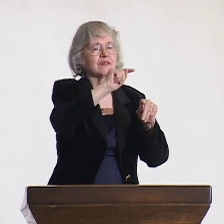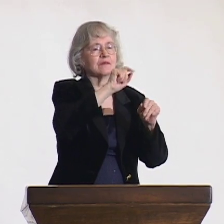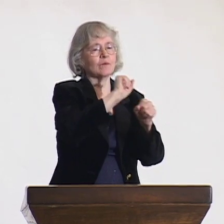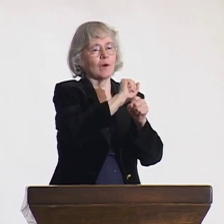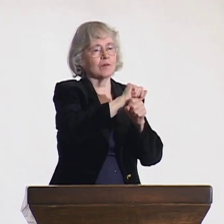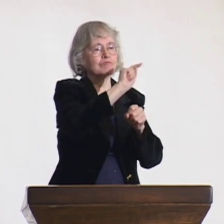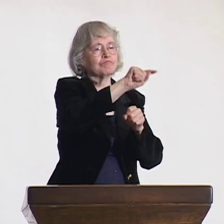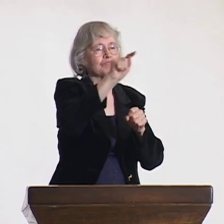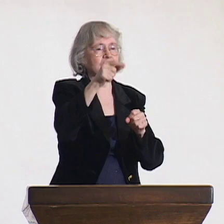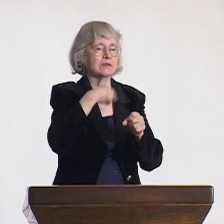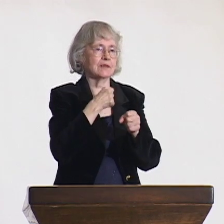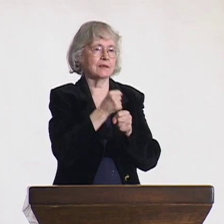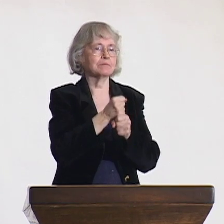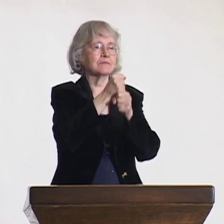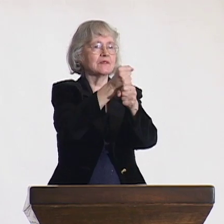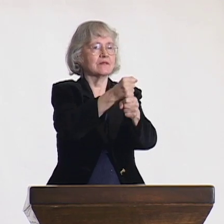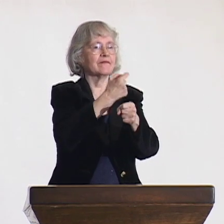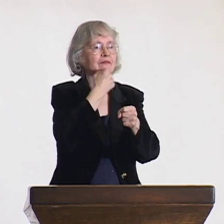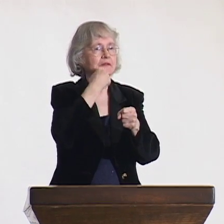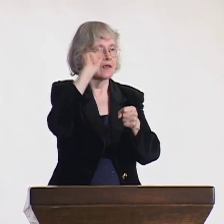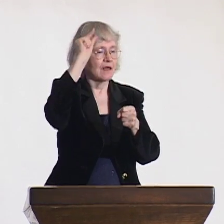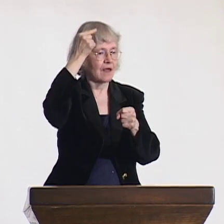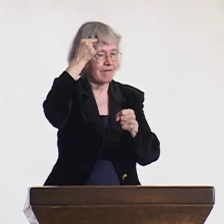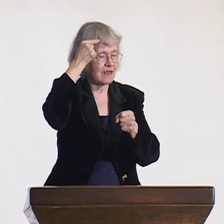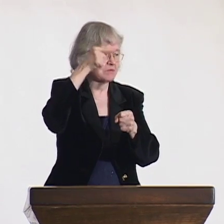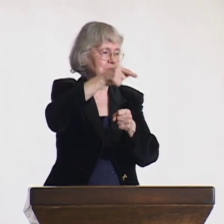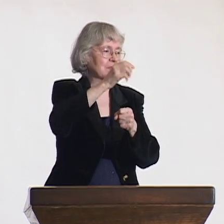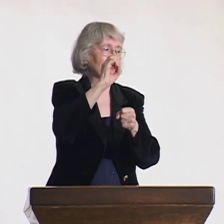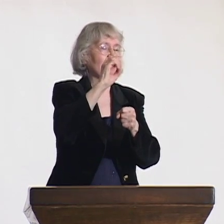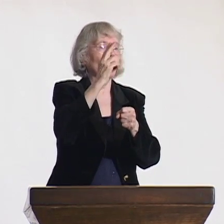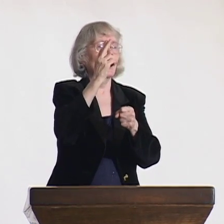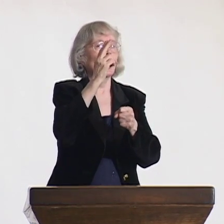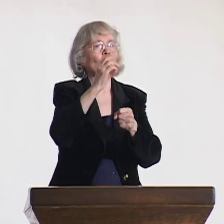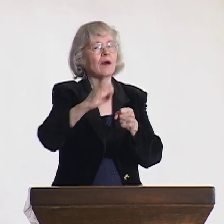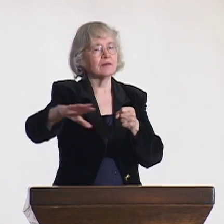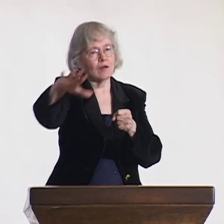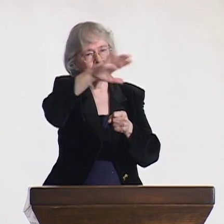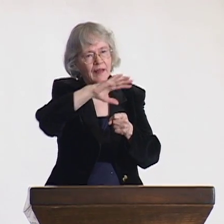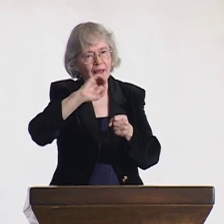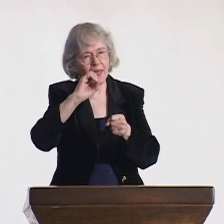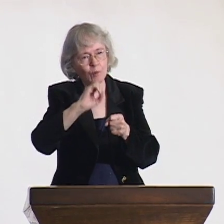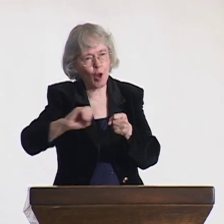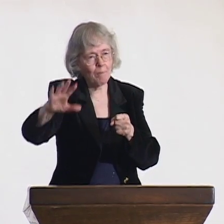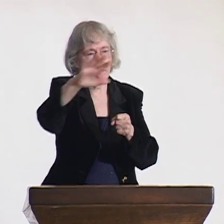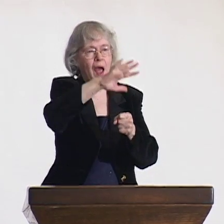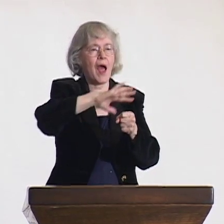I've worked in a variety of capacities representing the Finnish government, and, as you can see, my resume lists